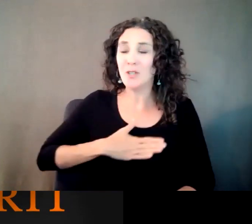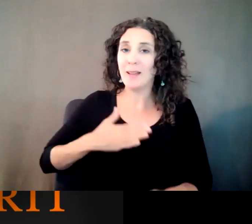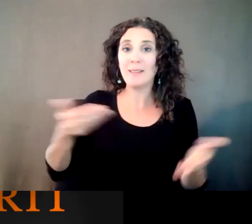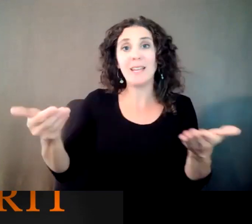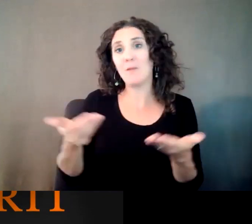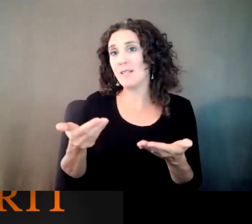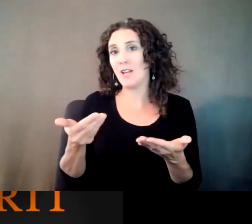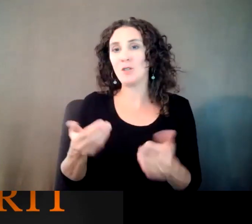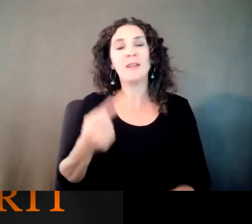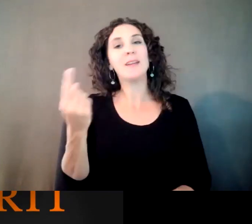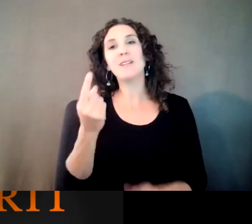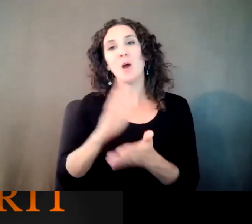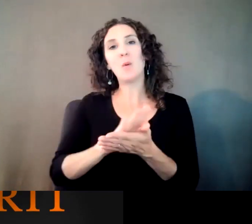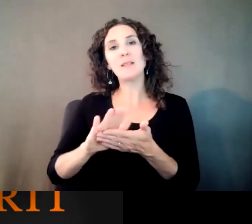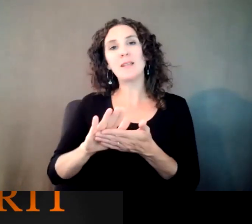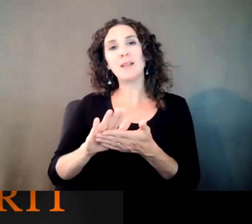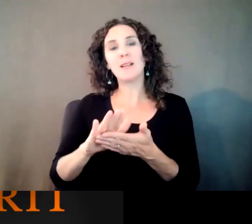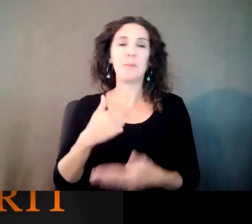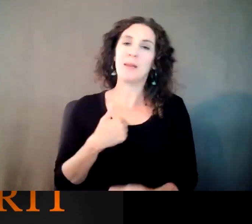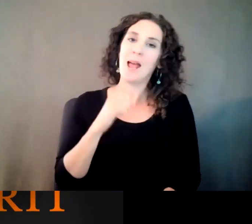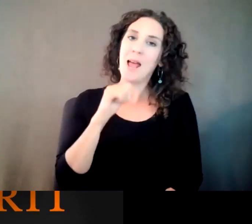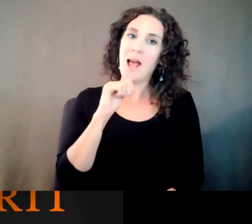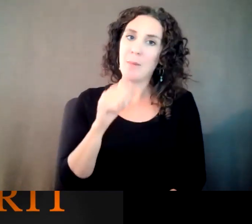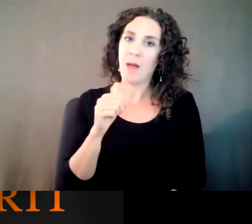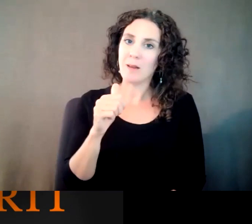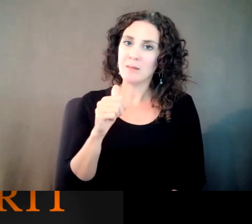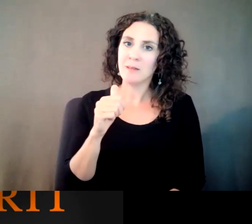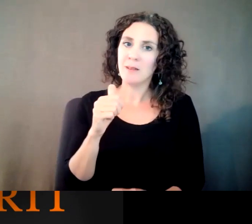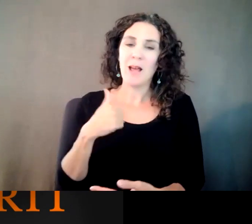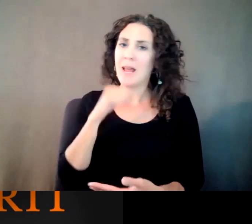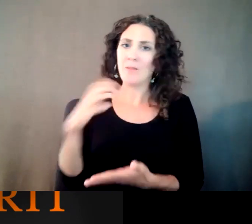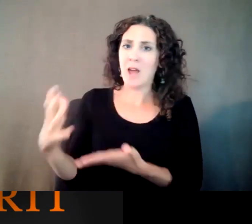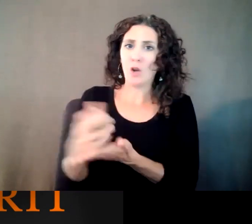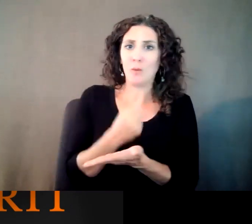I said, I haven't made millions and I wasn't on the cover of Rolling Stone. But it's nice